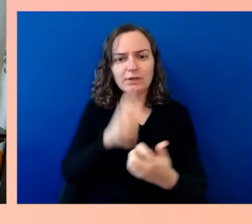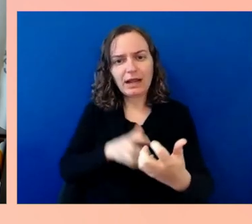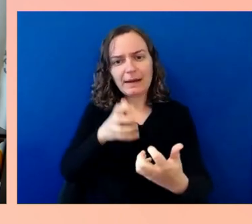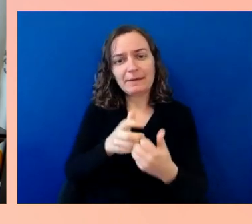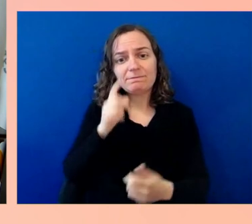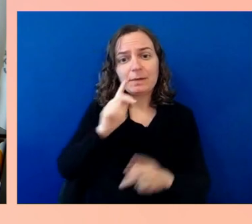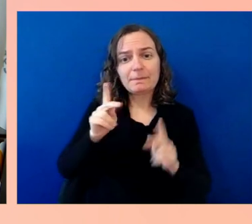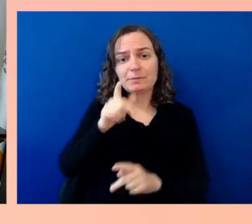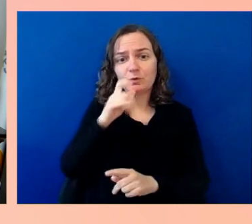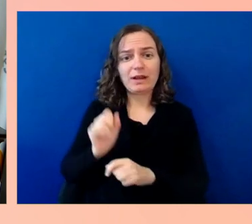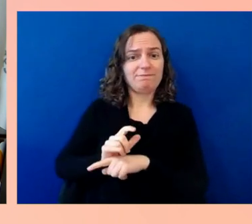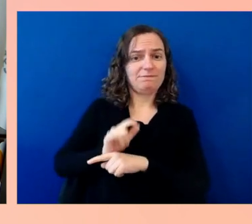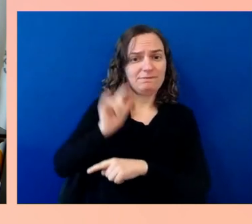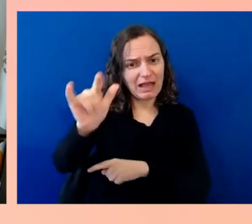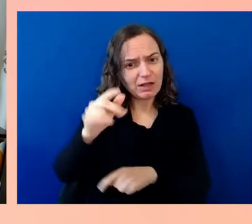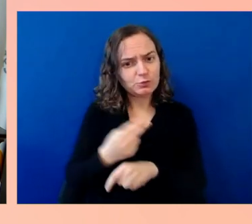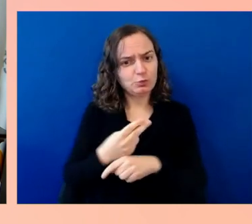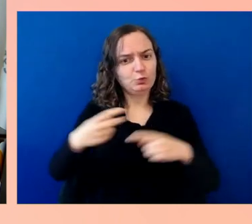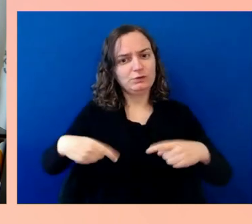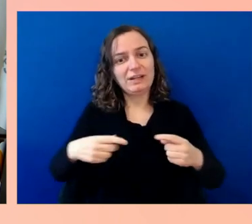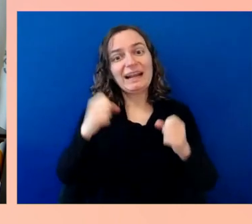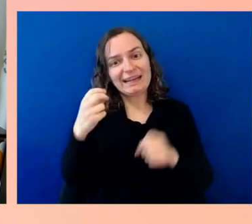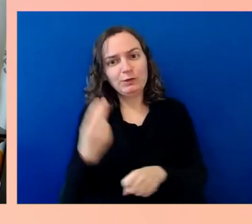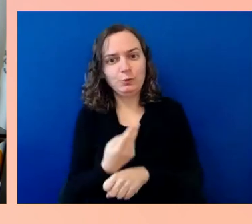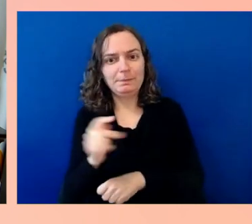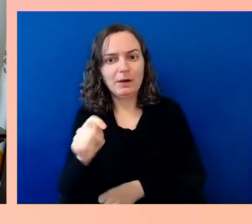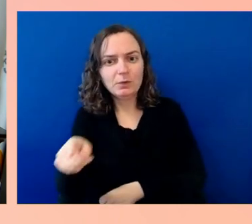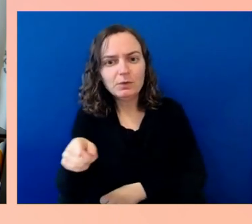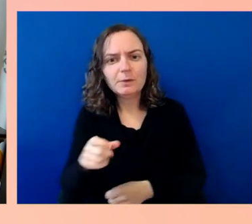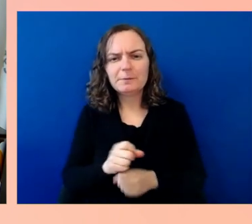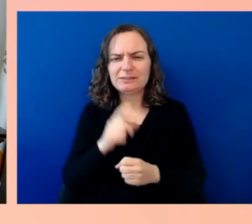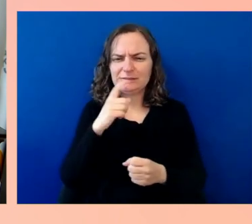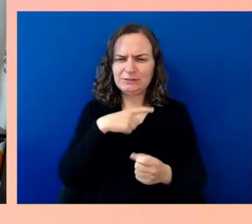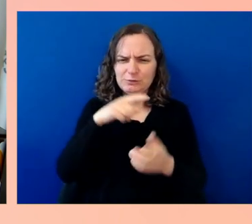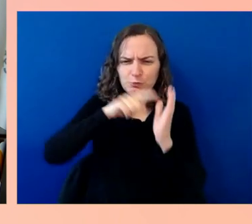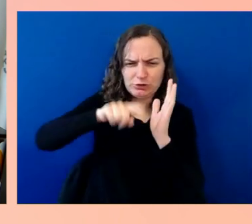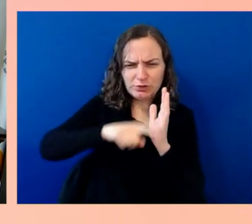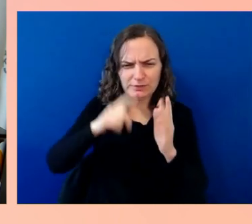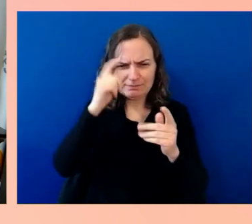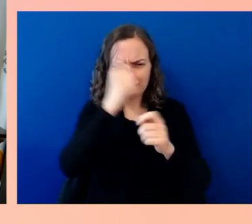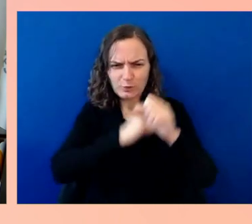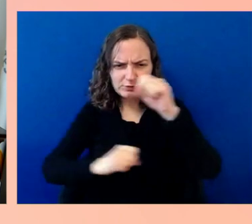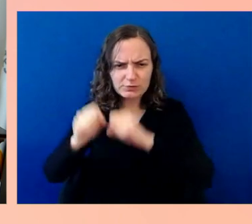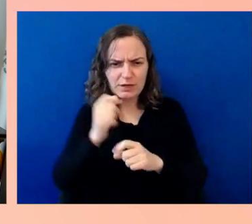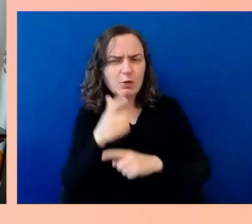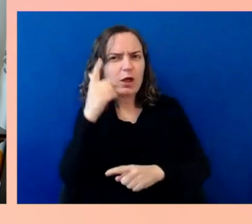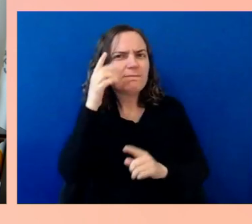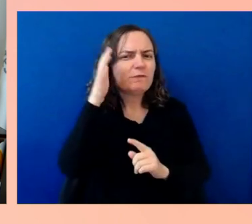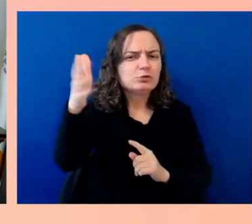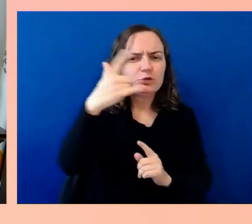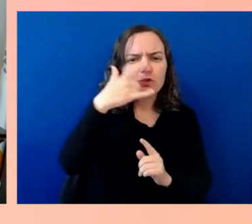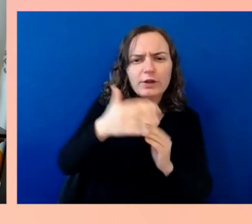and how we can make sure that there's a better framework across the entire aviation system for all travelers with disabilities,